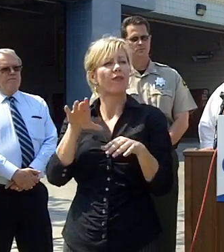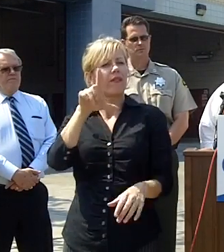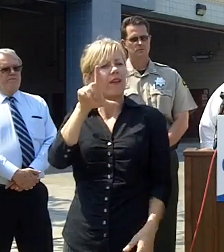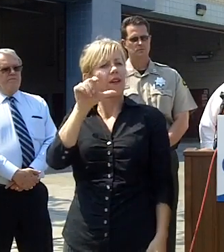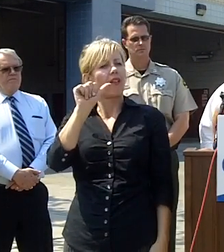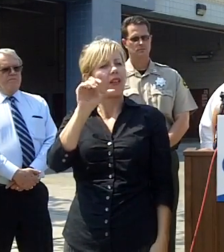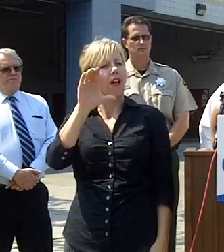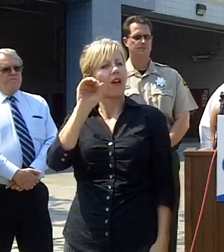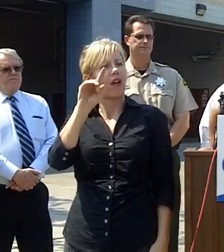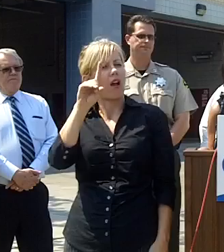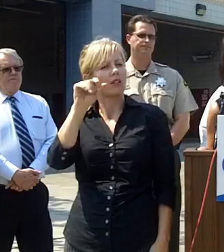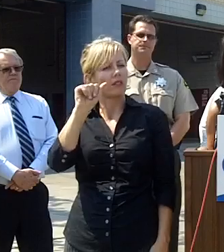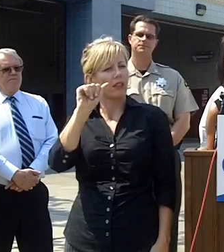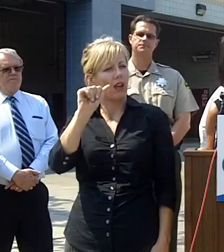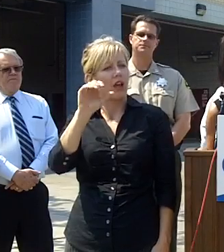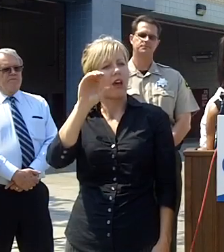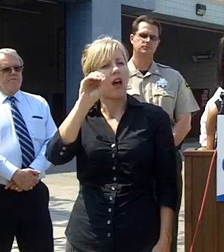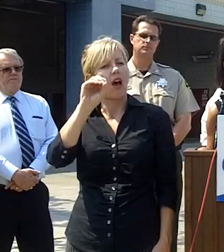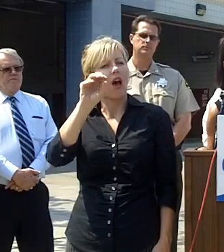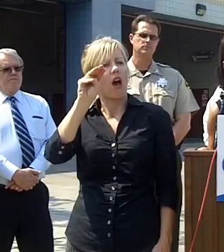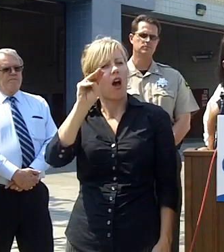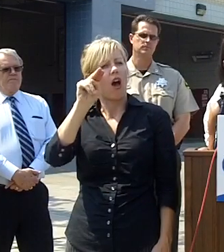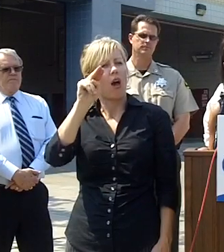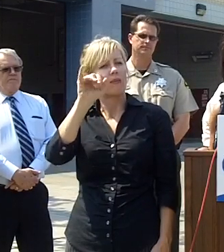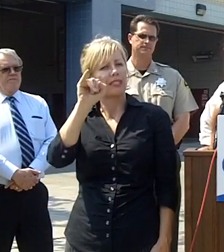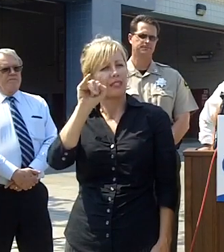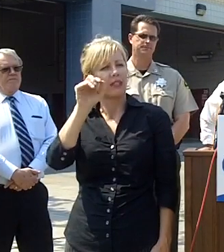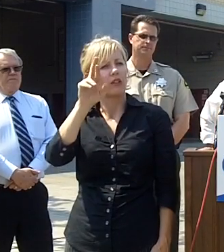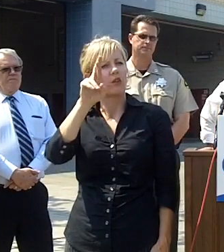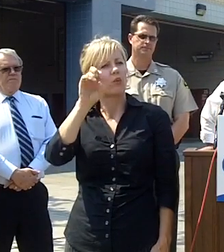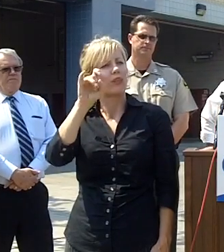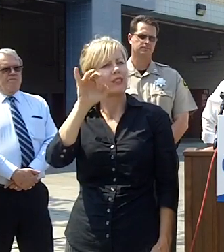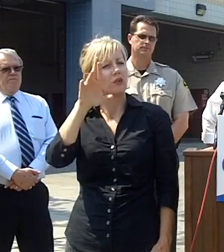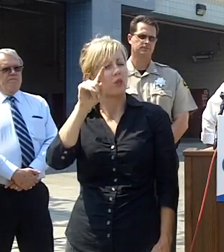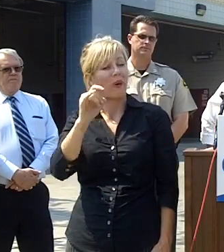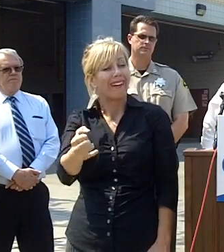are any parents there that are still trying to get their children from avera oaks elementary or